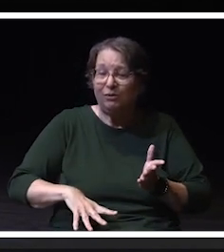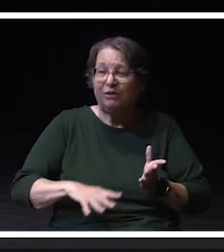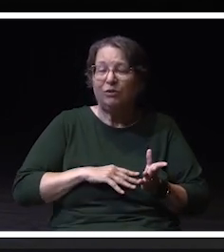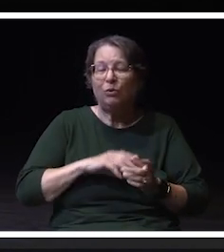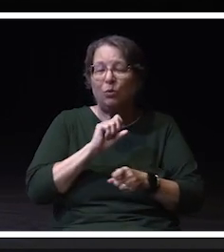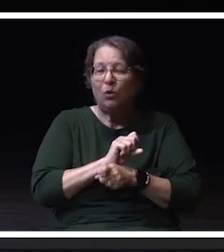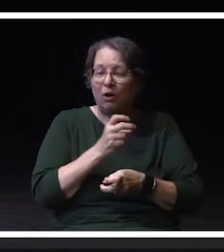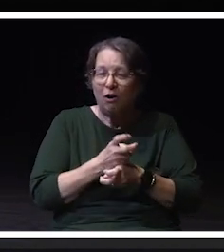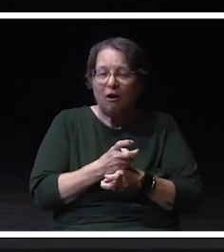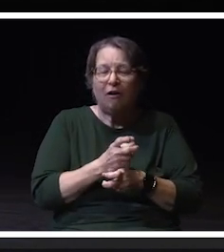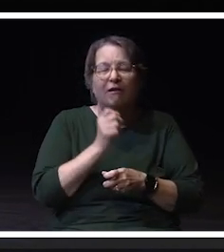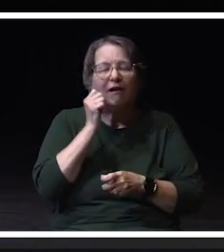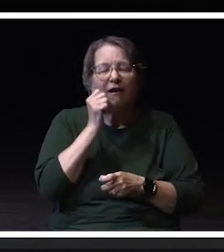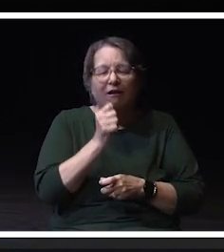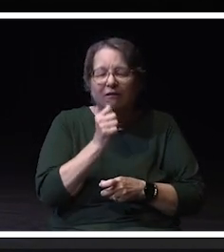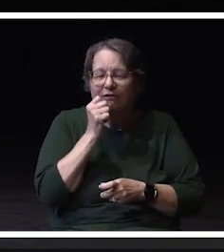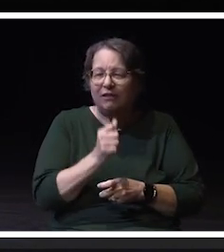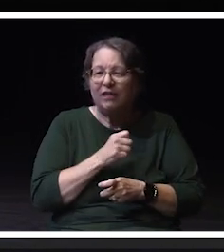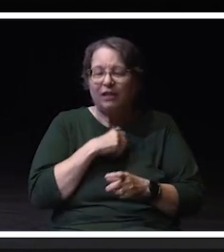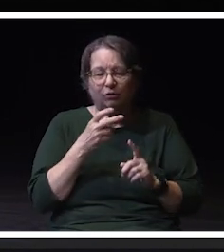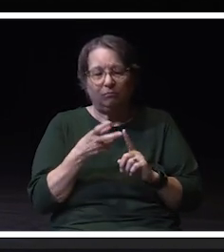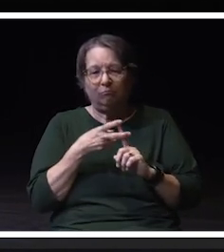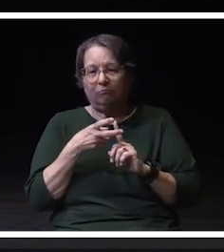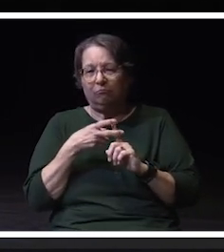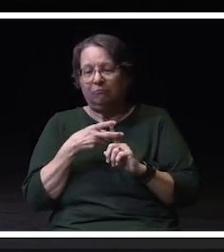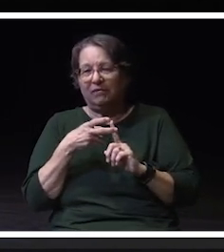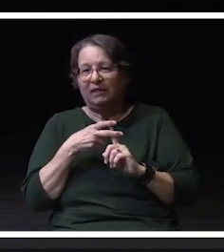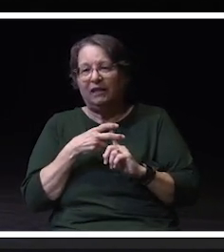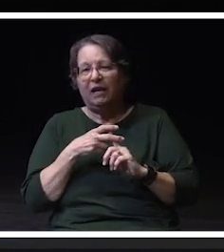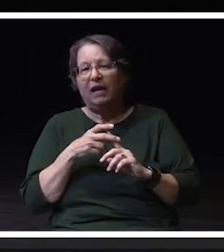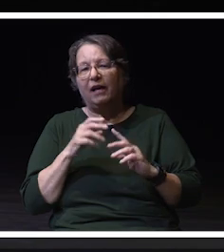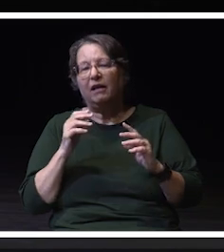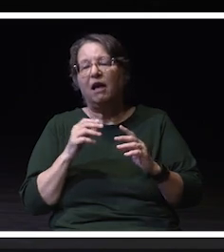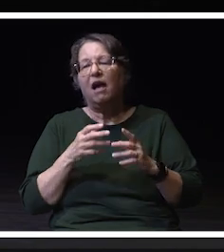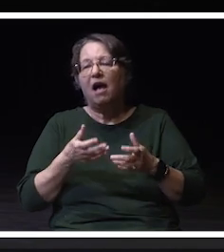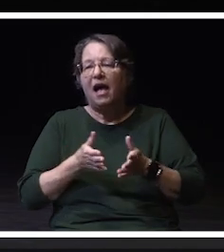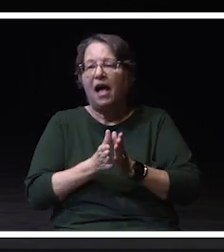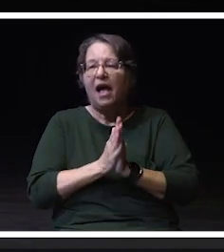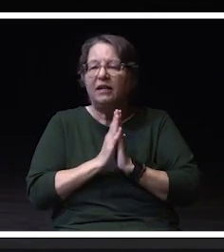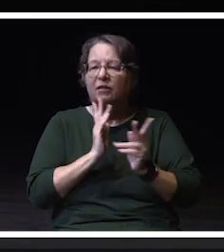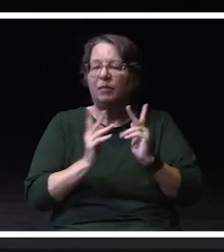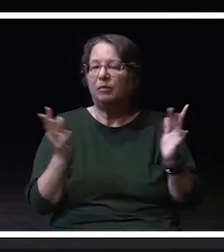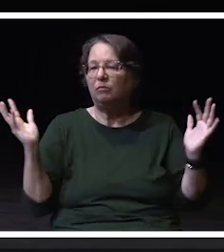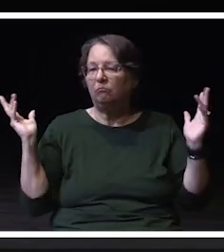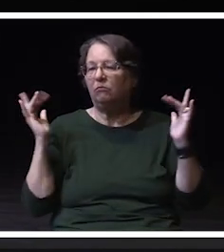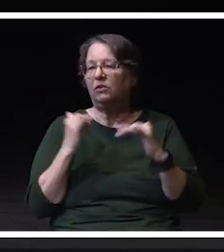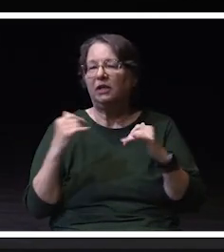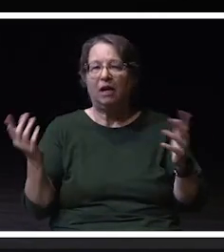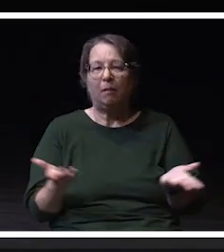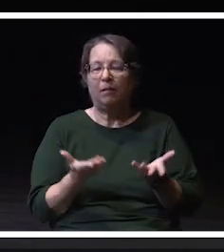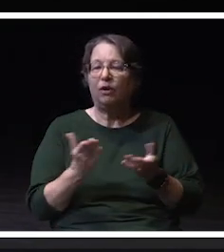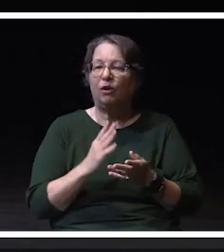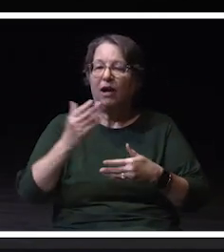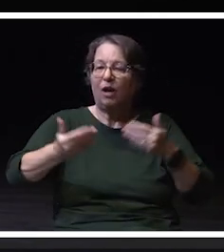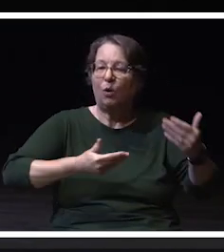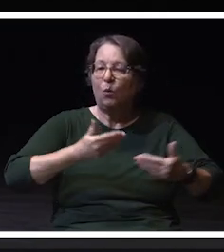every day to attract and retain and welcome all of our students to both our campus■.